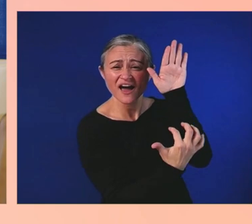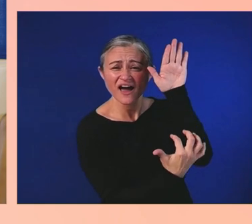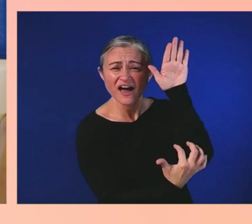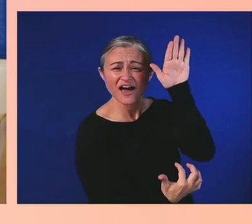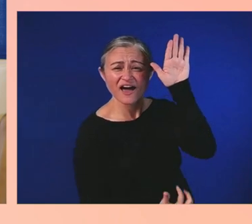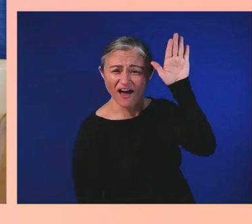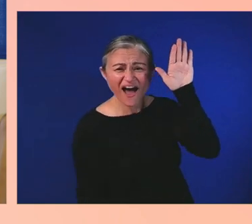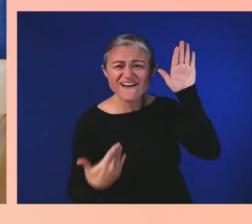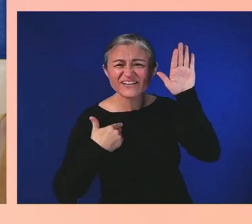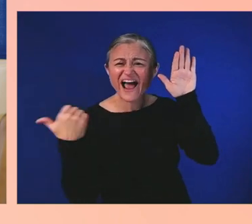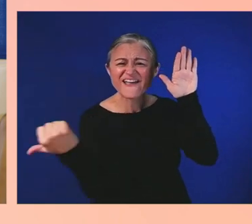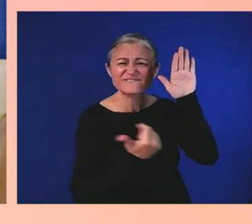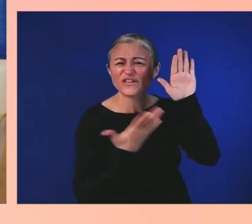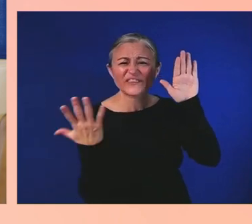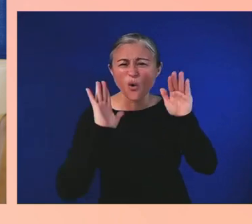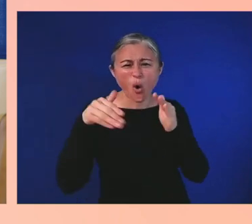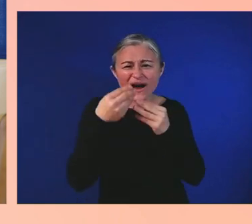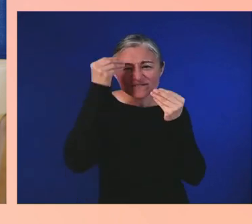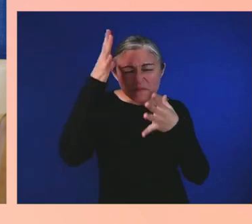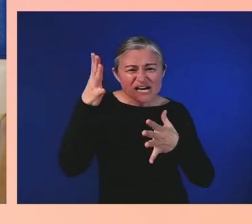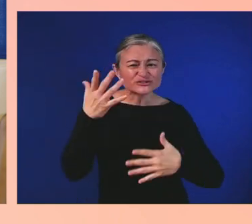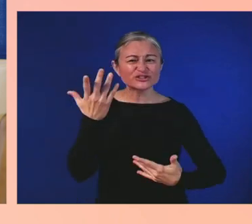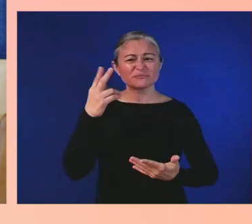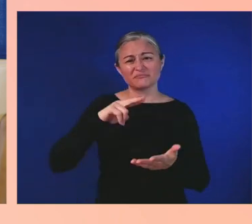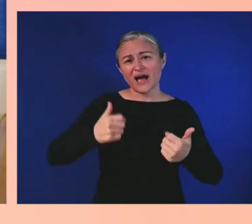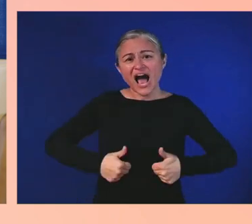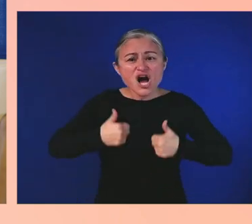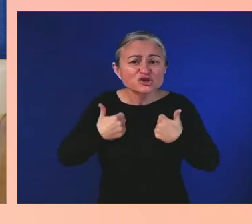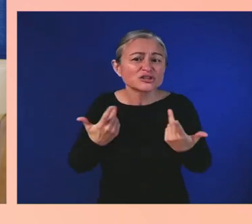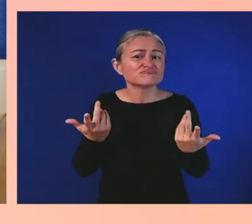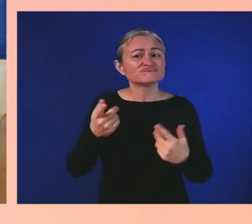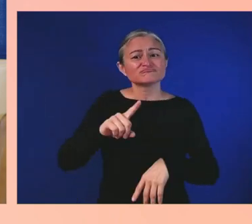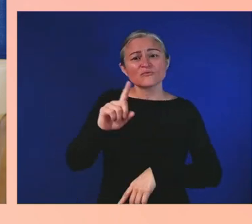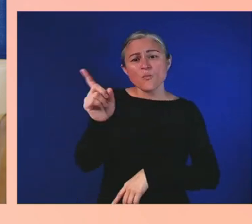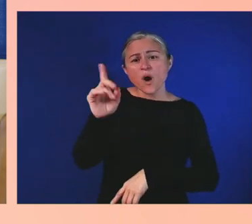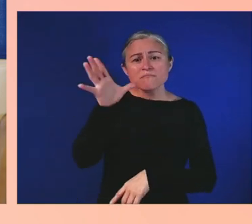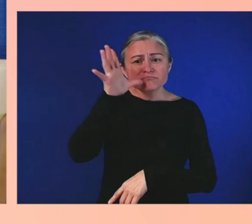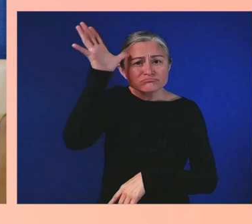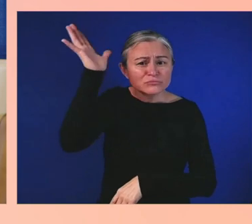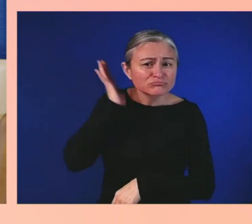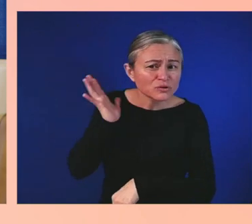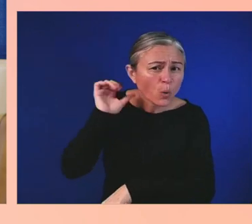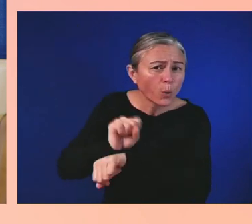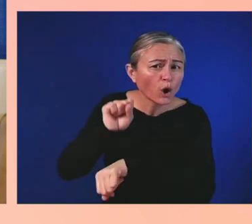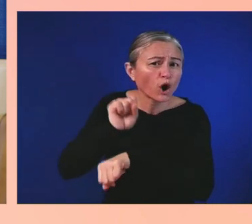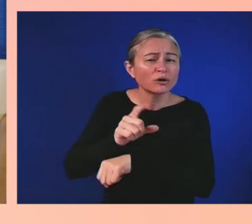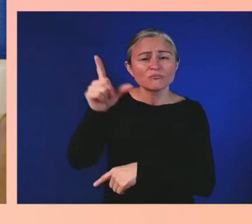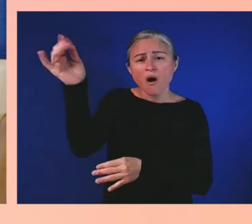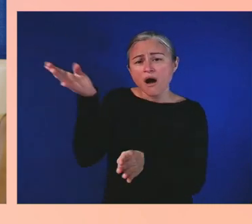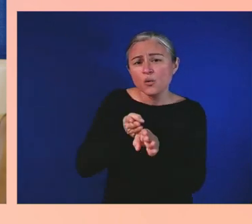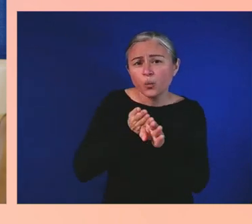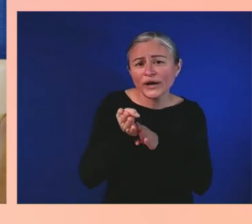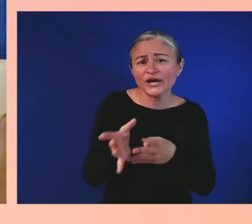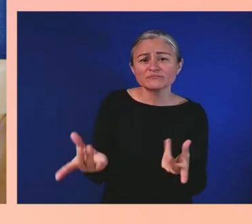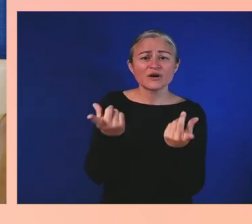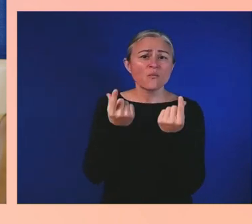maybe what your mom and dad did for a living, as an occupation. All the things.